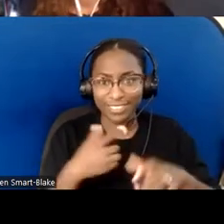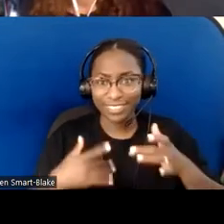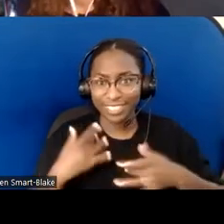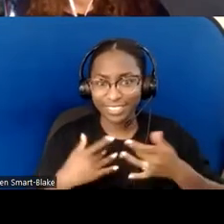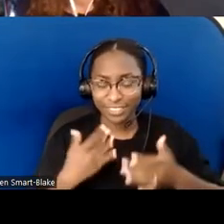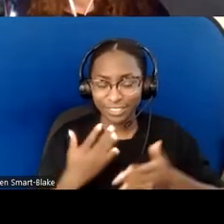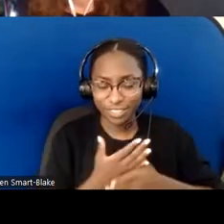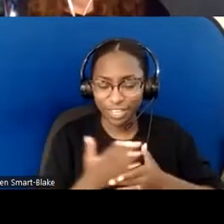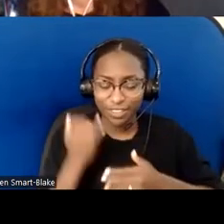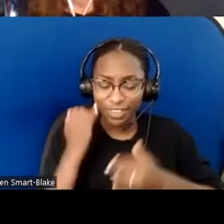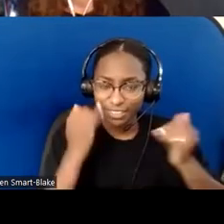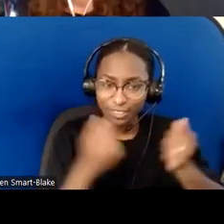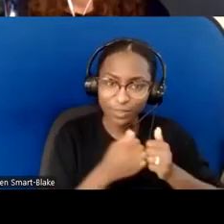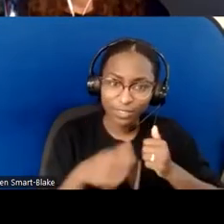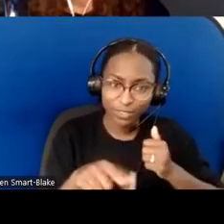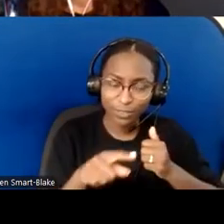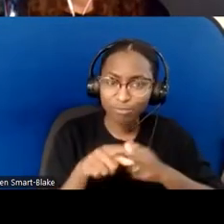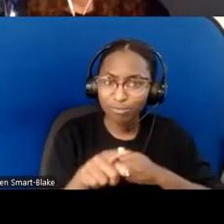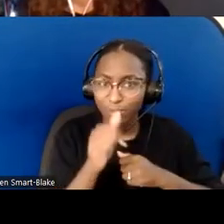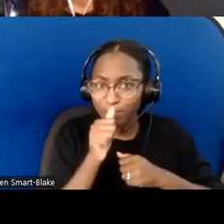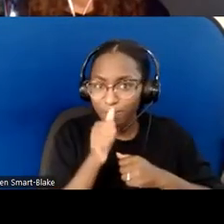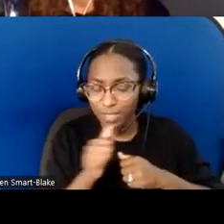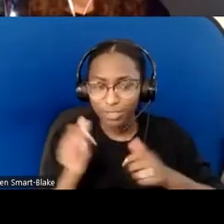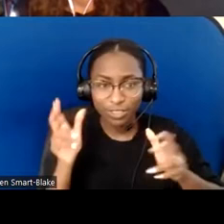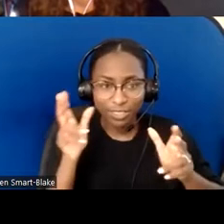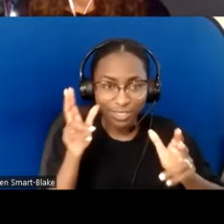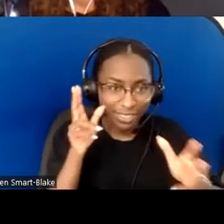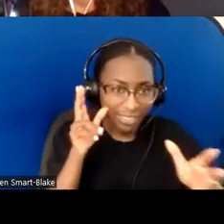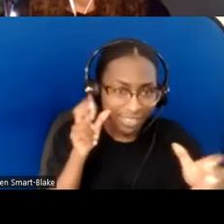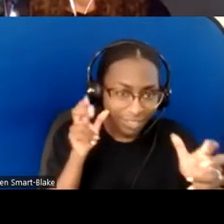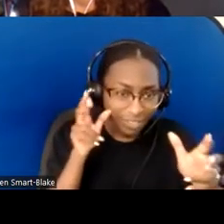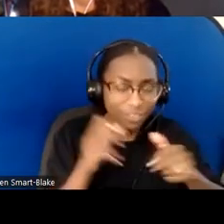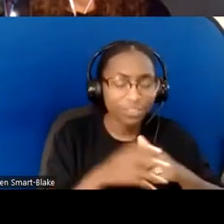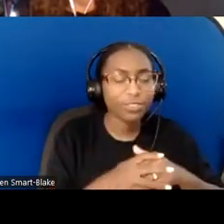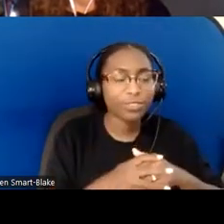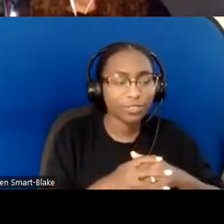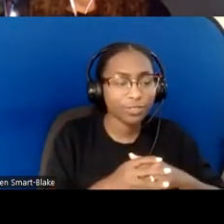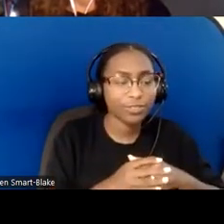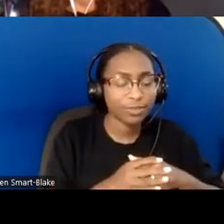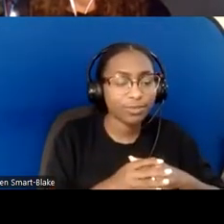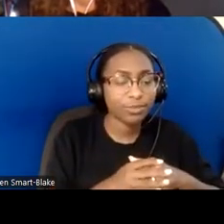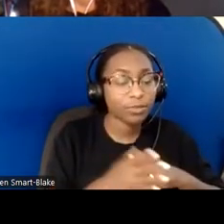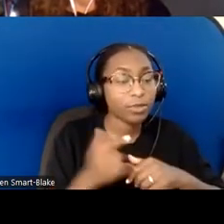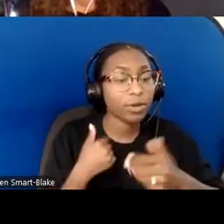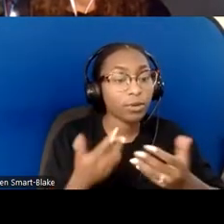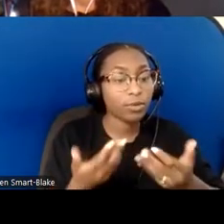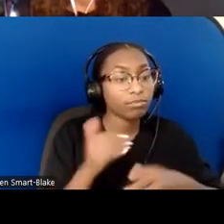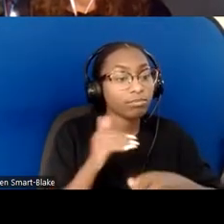and thank you for being such patient listeners— wanted to make some few reminders as you go back into your own spaces.